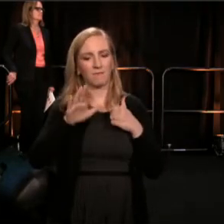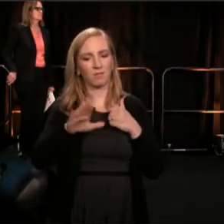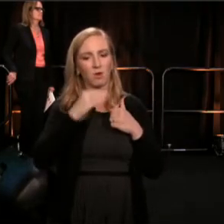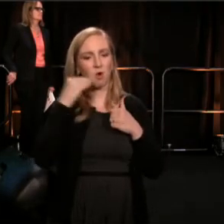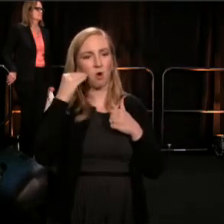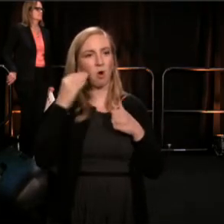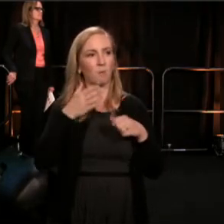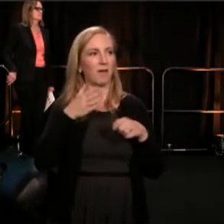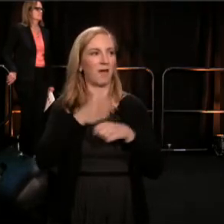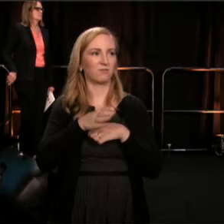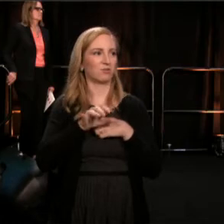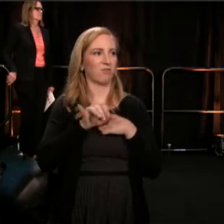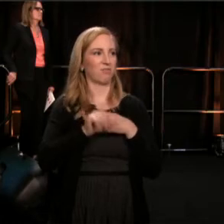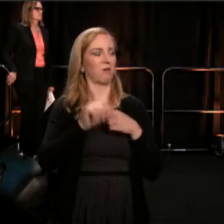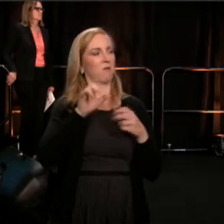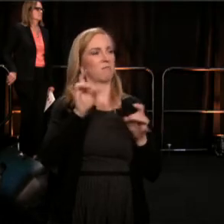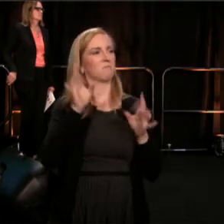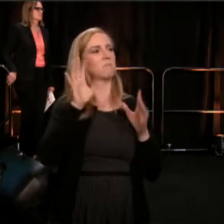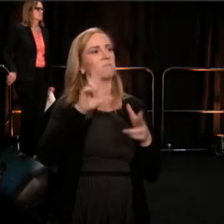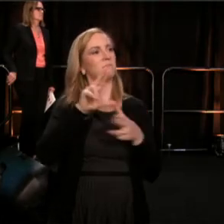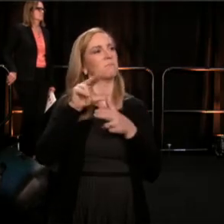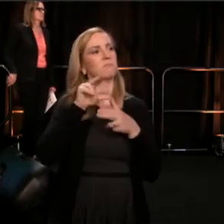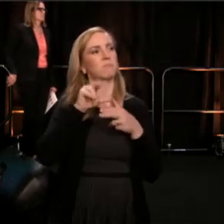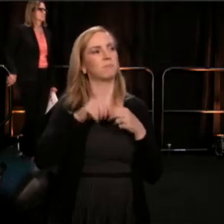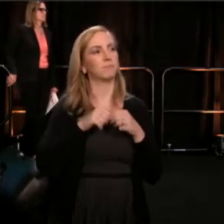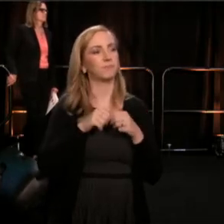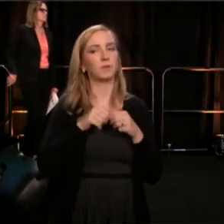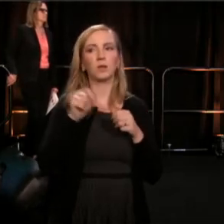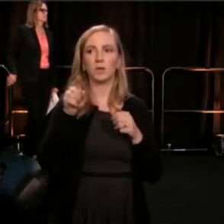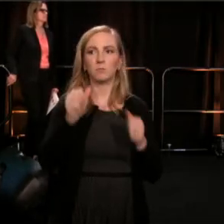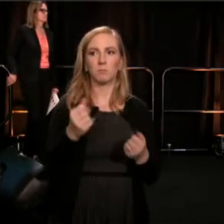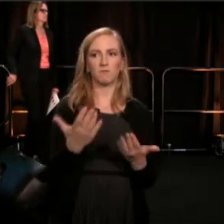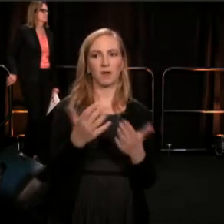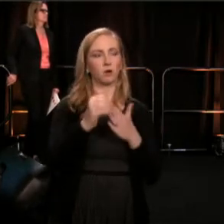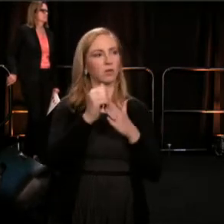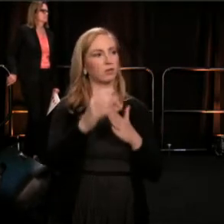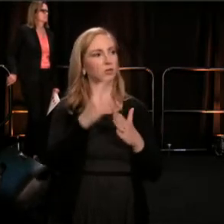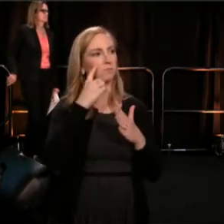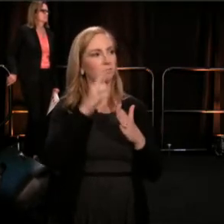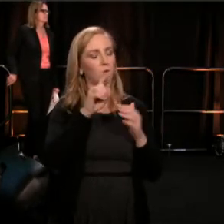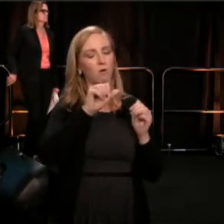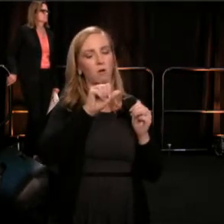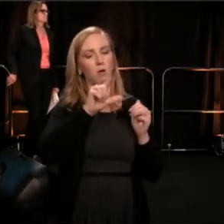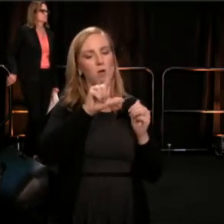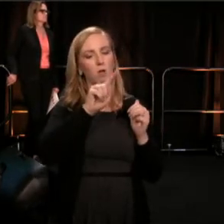John also brought his leadership to serve the field, including alternate routes in the American Festival Project.